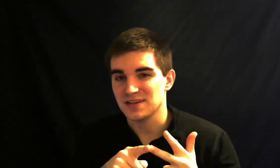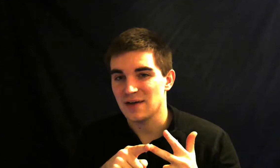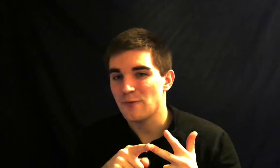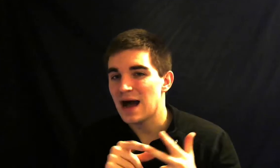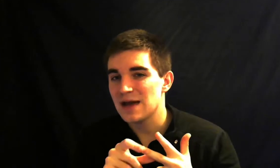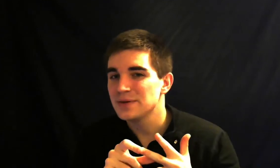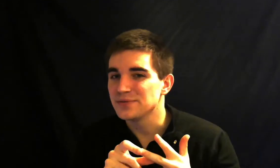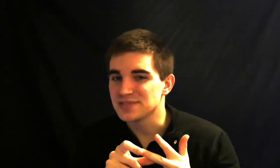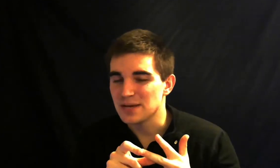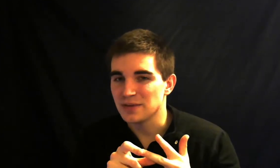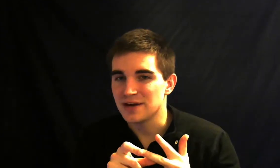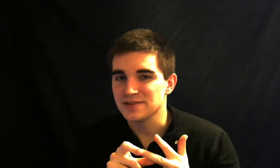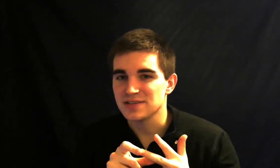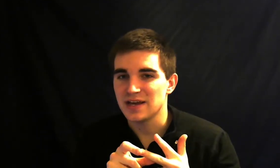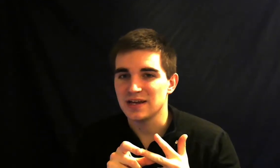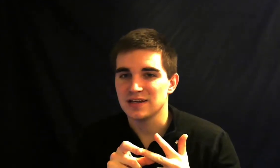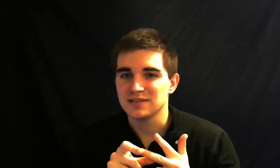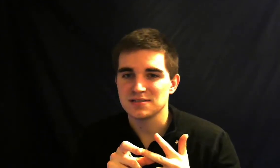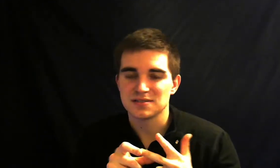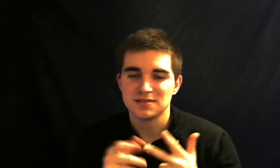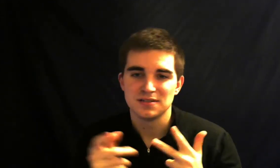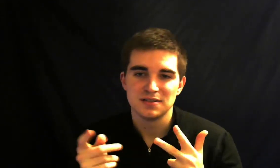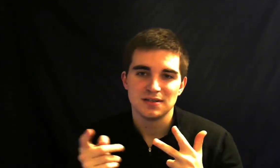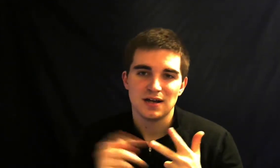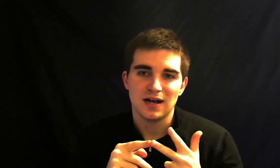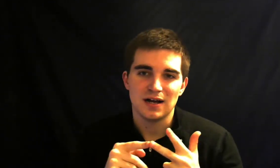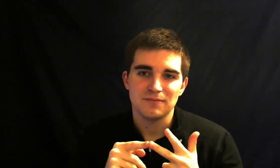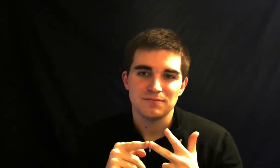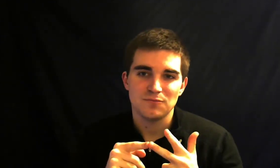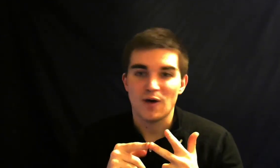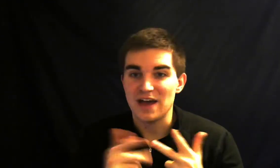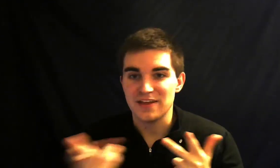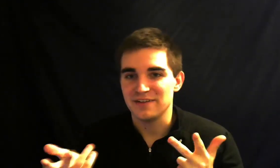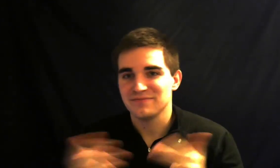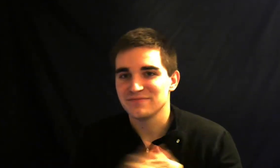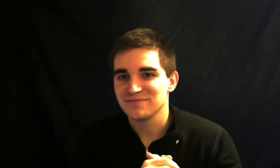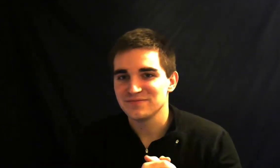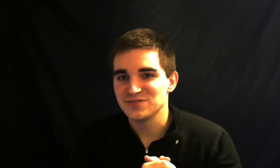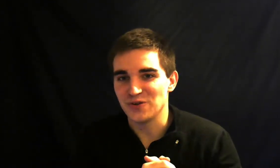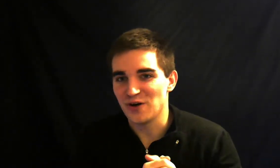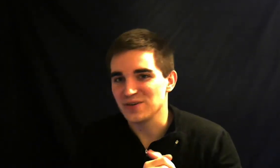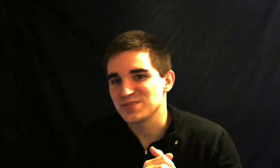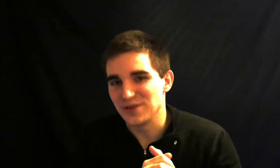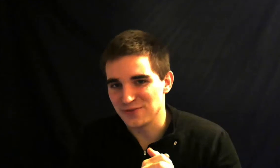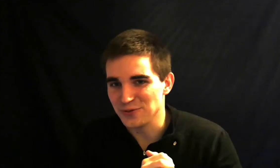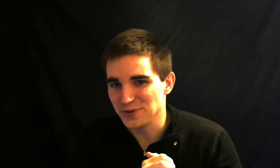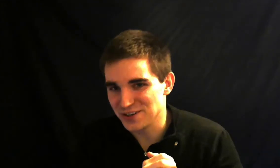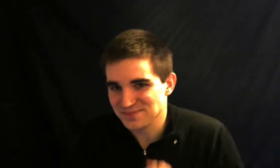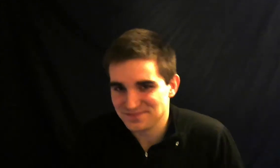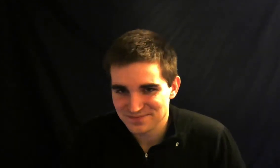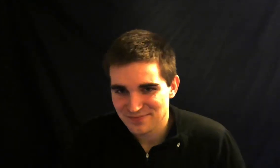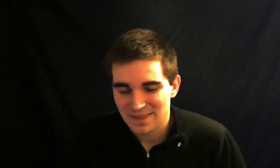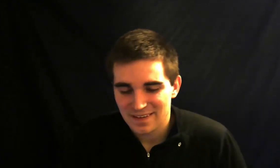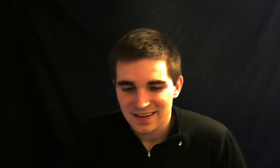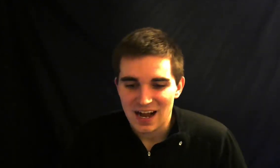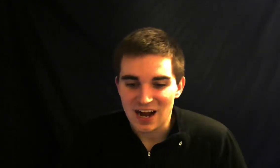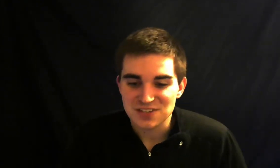why people skip letters and why they don't always spell the full word so the